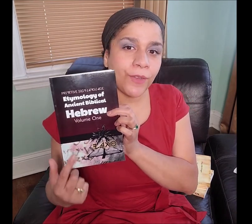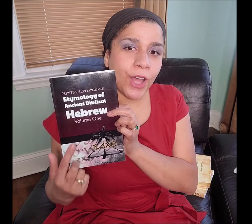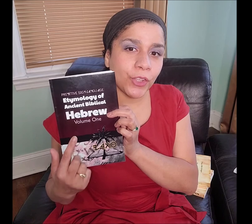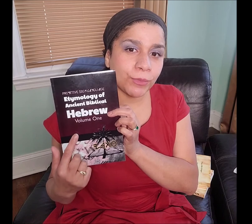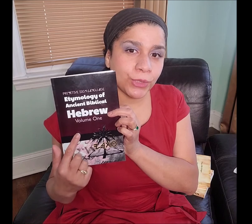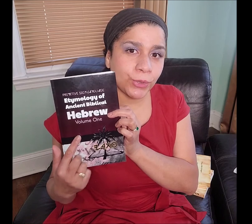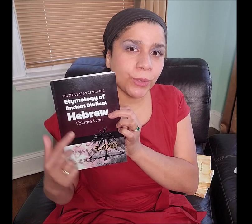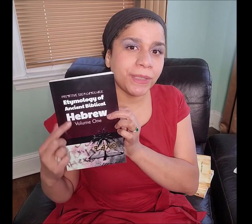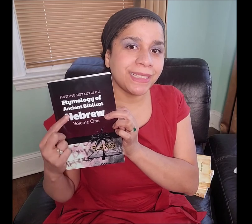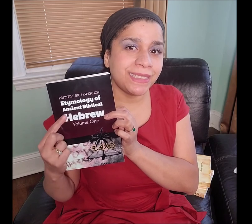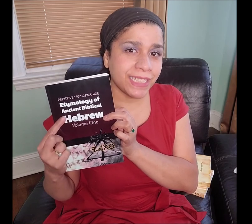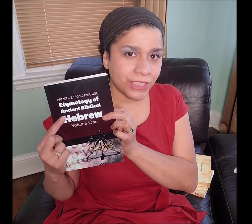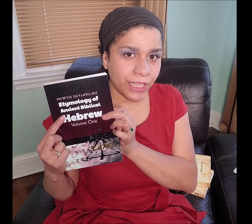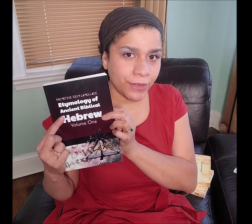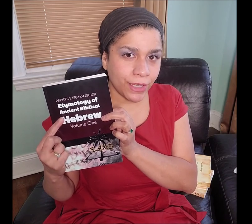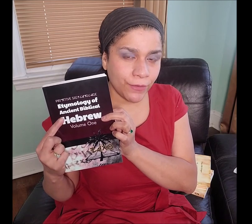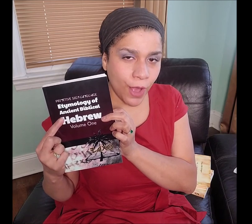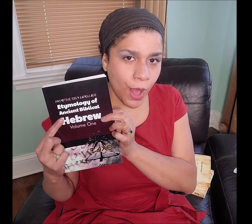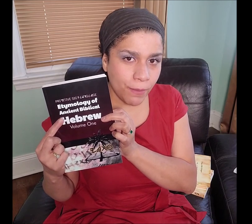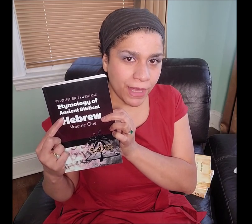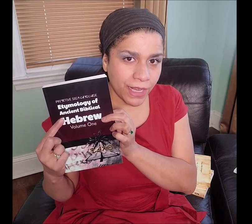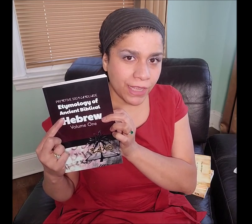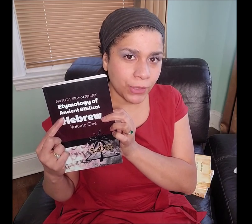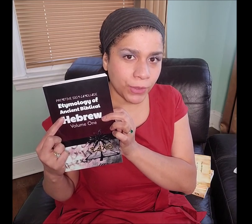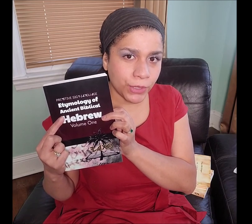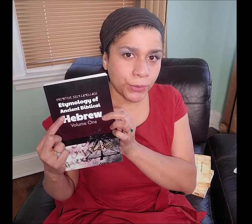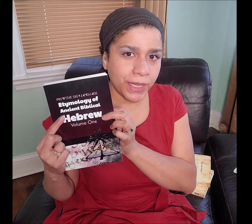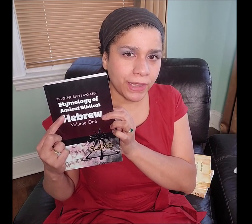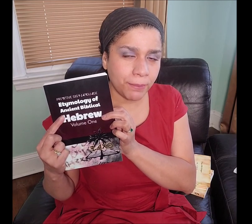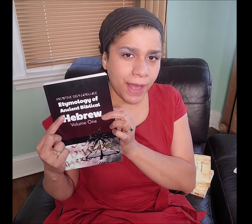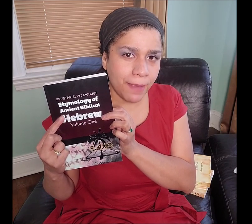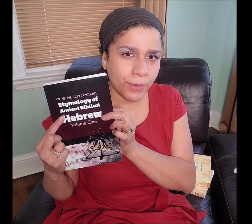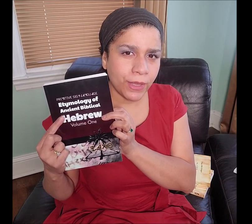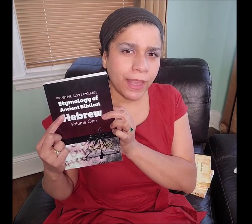Volume two will be a dictionary of all Manakahthey 𐤌𐤍𐤇𐤕𐤉 words written in the bible